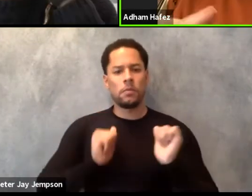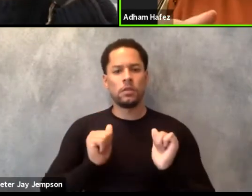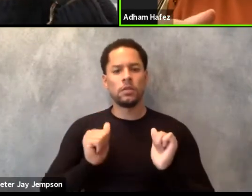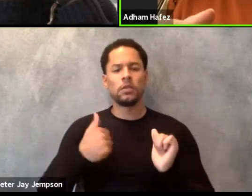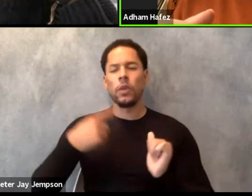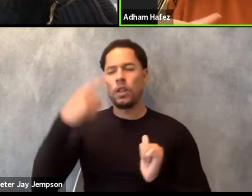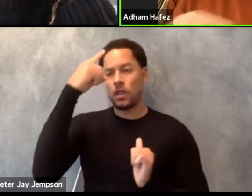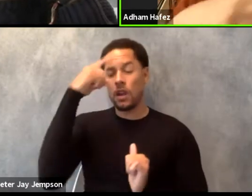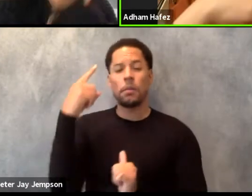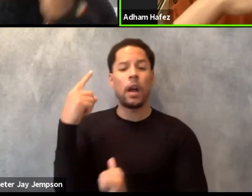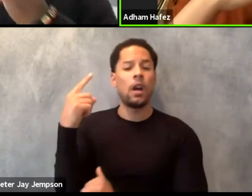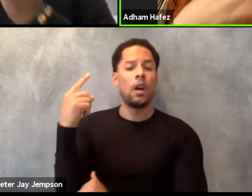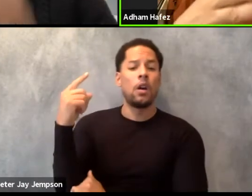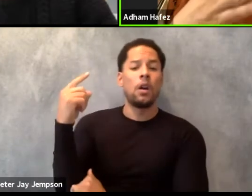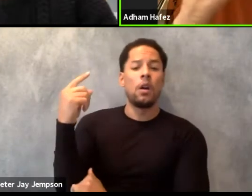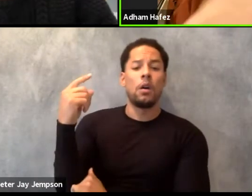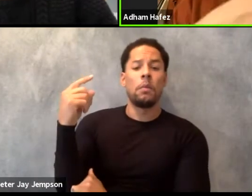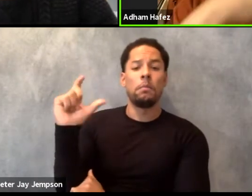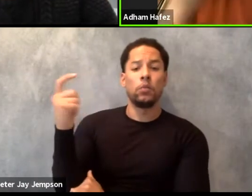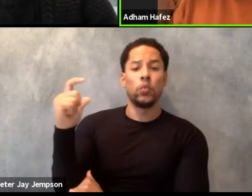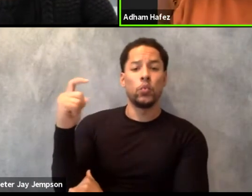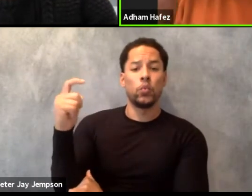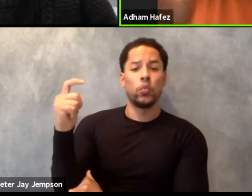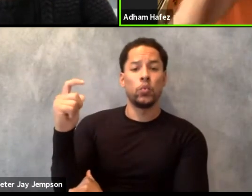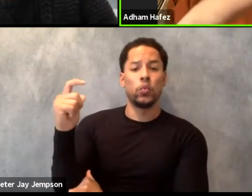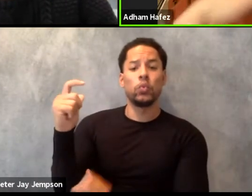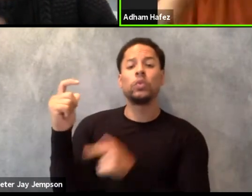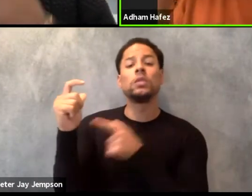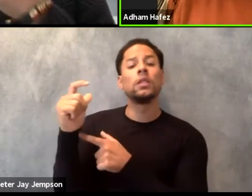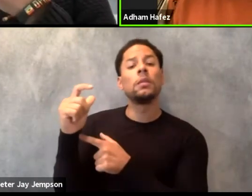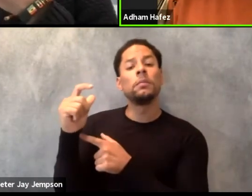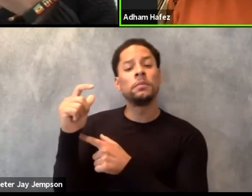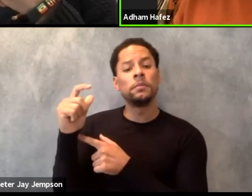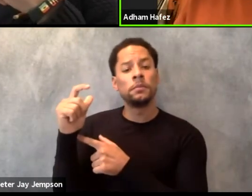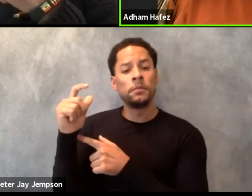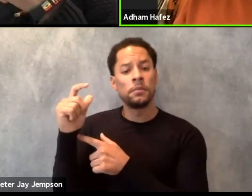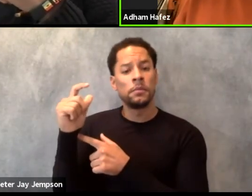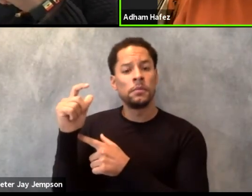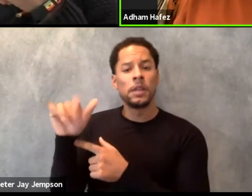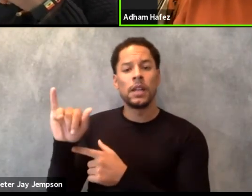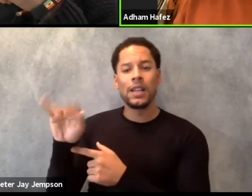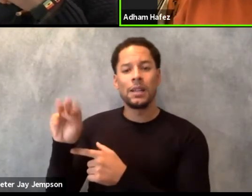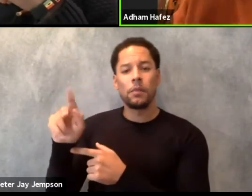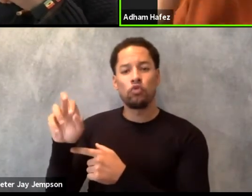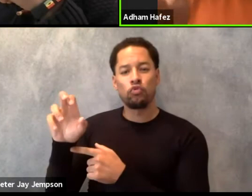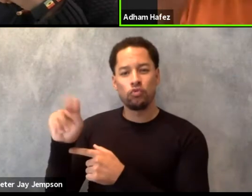coming to America and how, just a brief history from the 19th century until 1940's,